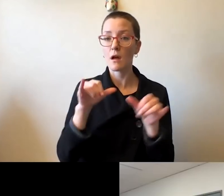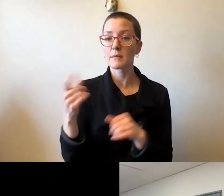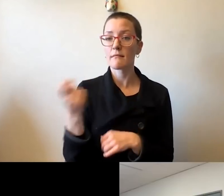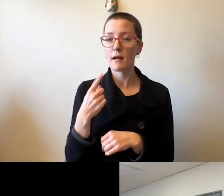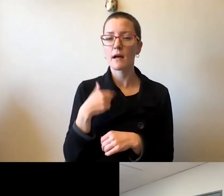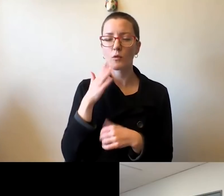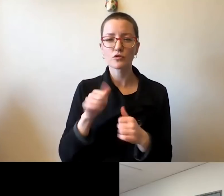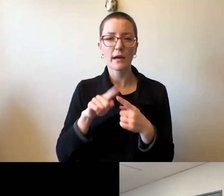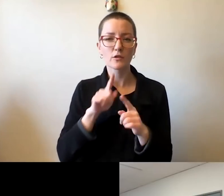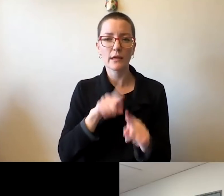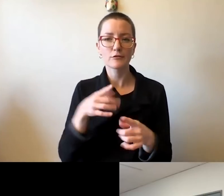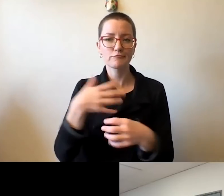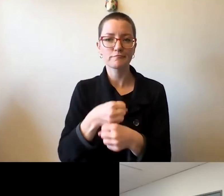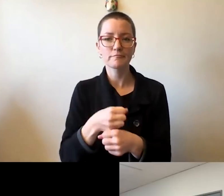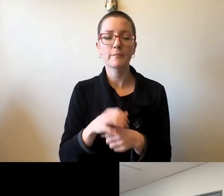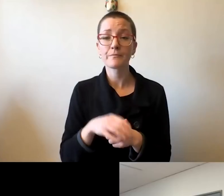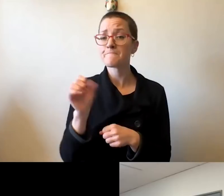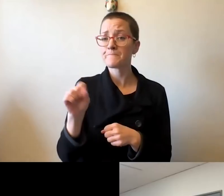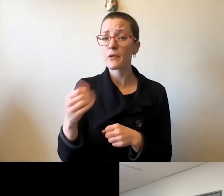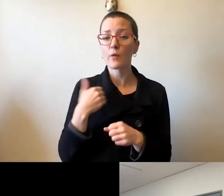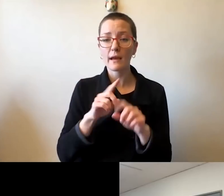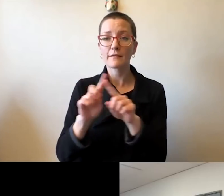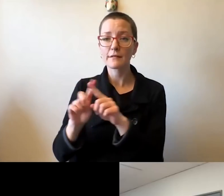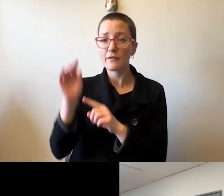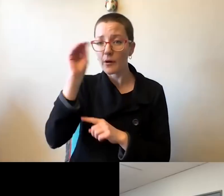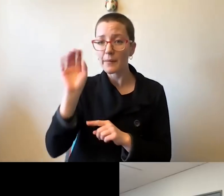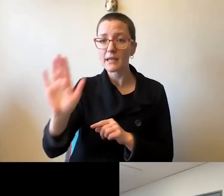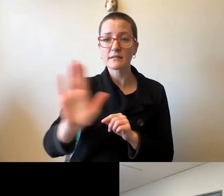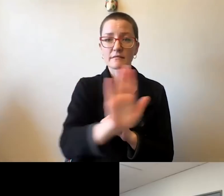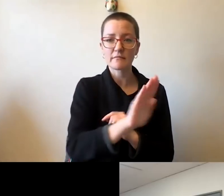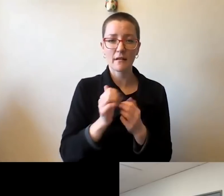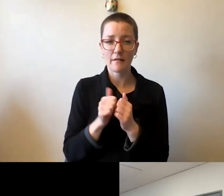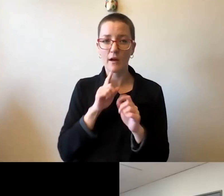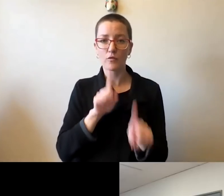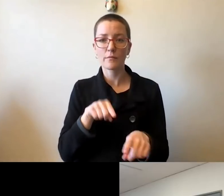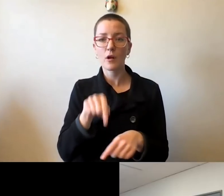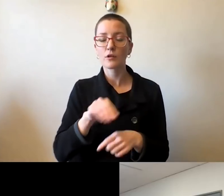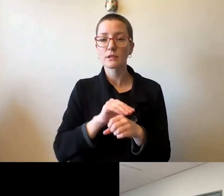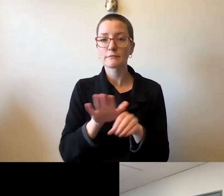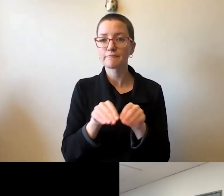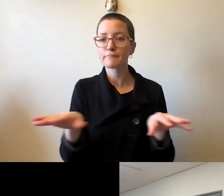There are different opinions about how to respond. And I want to assure you of something that you heard